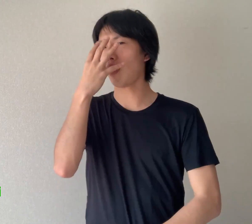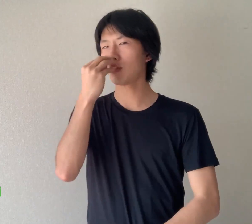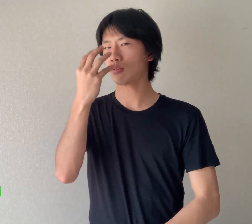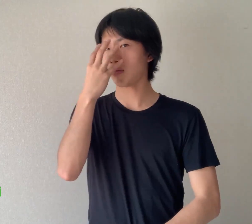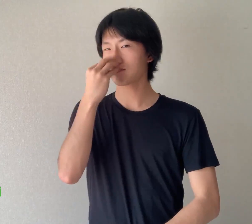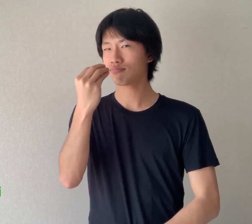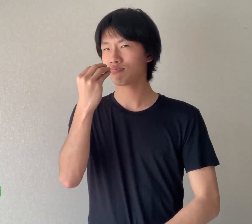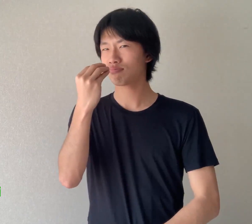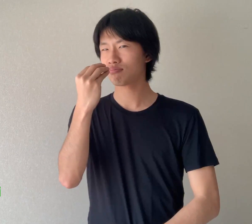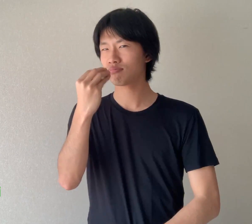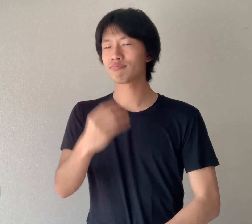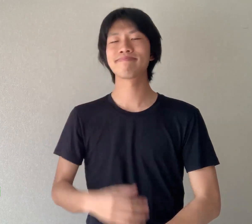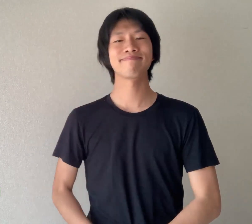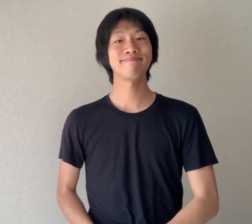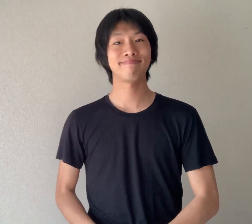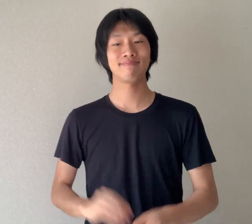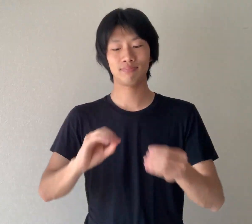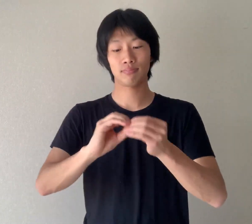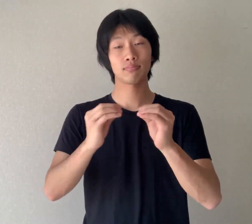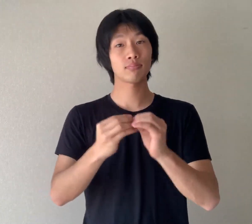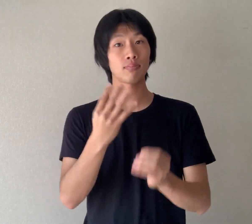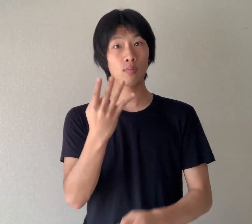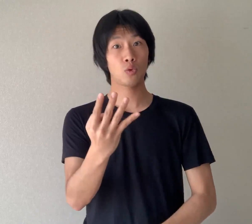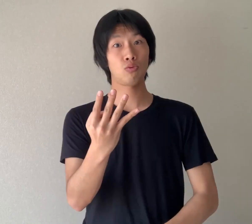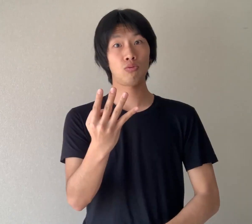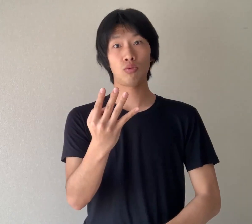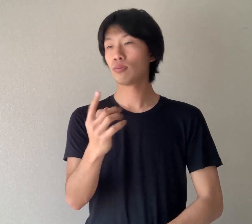"hazukashii" Sign #4 is...